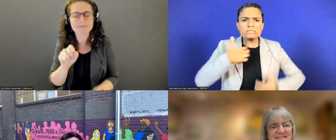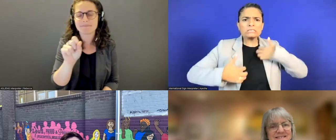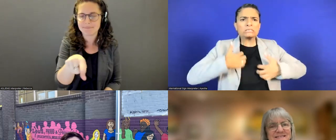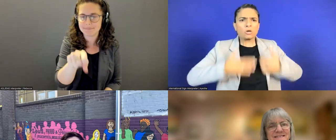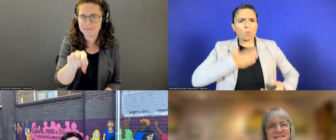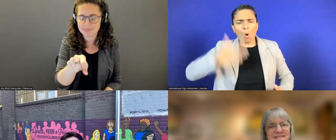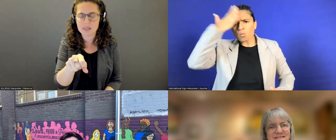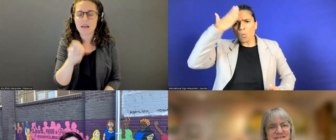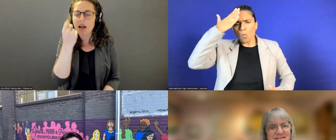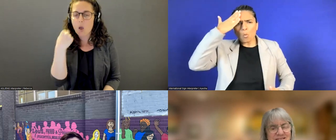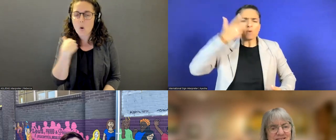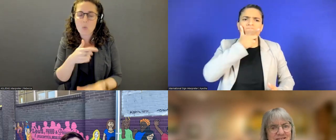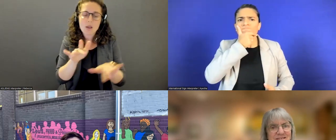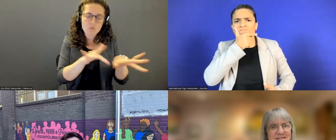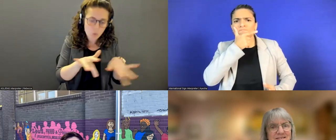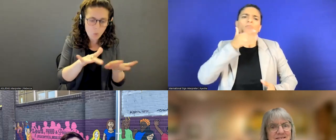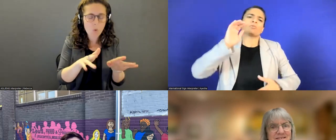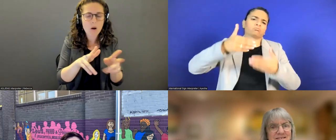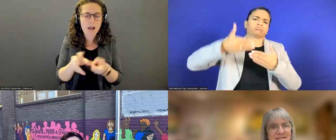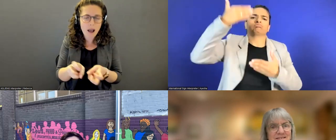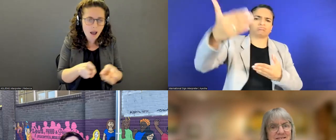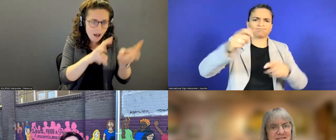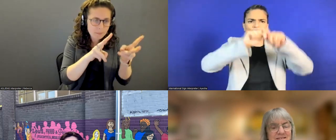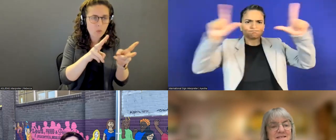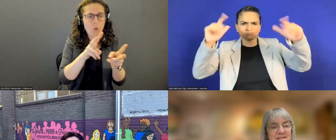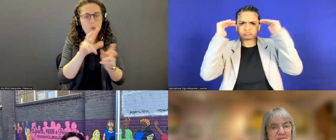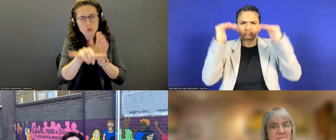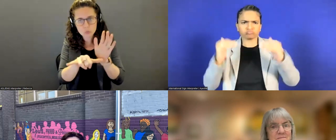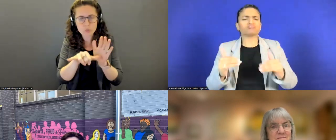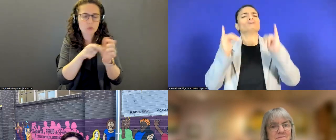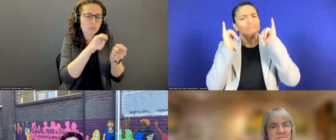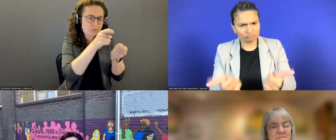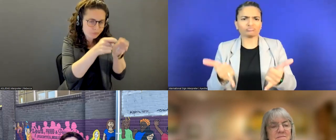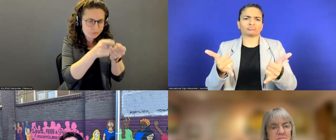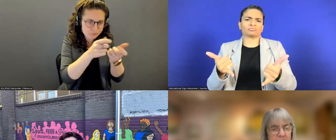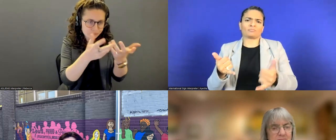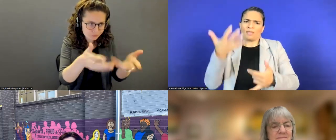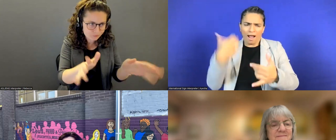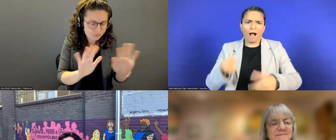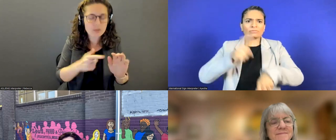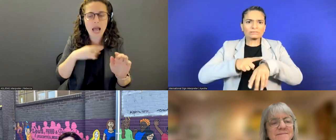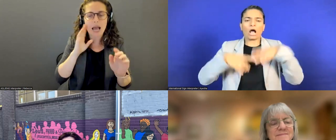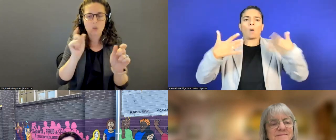It takes a little bit of time to get everything uploaded to YouTube, but I will be notifying when that becomes available.